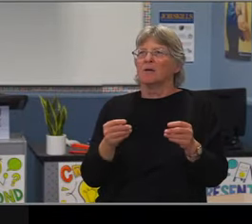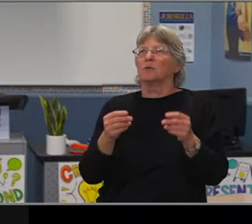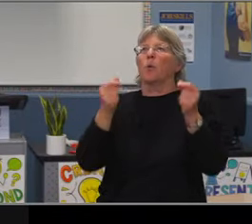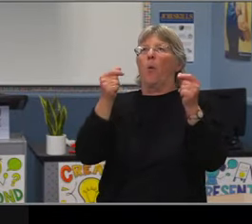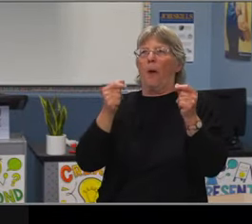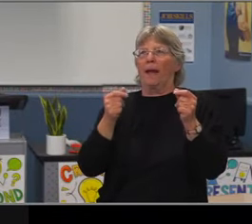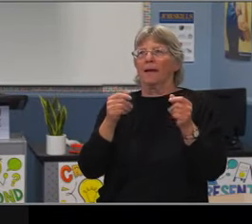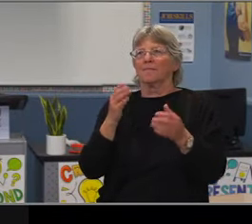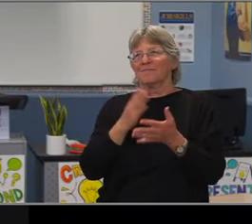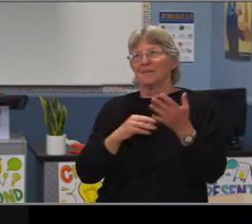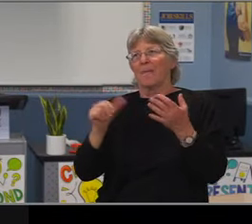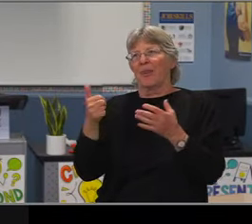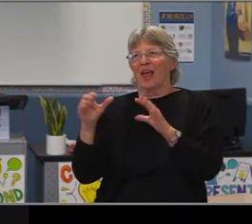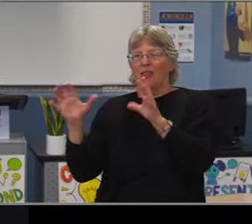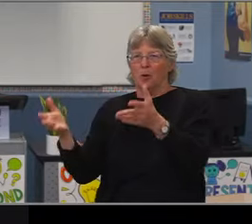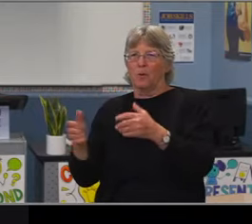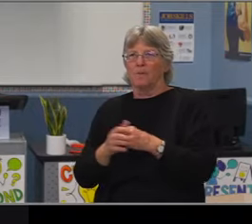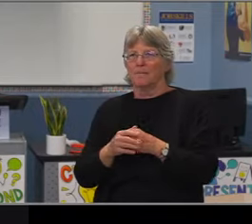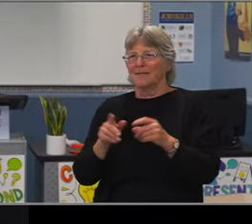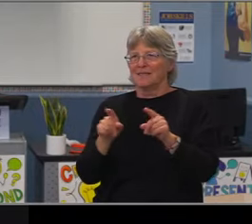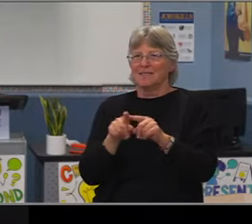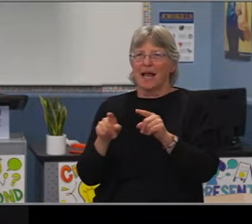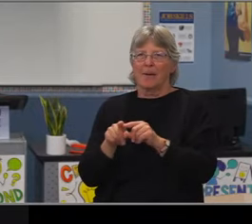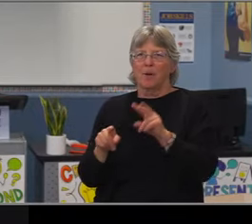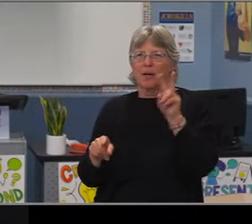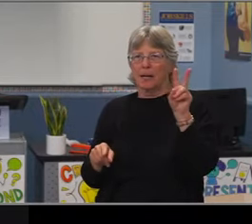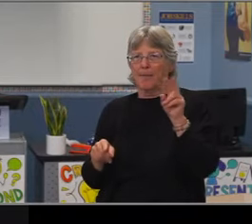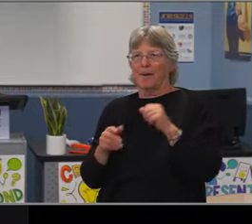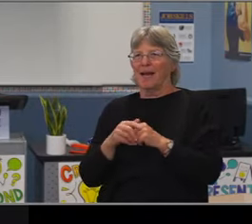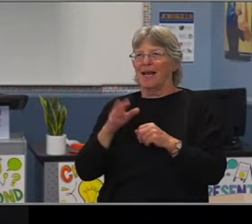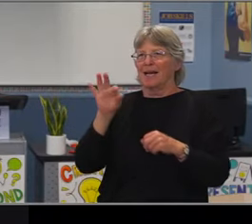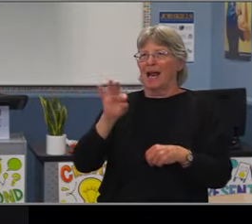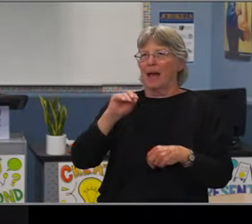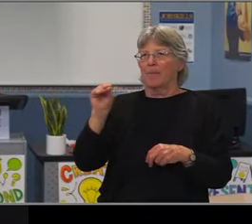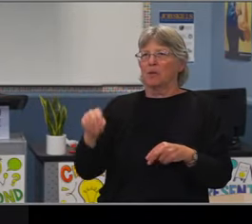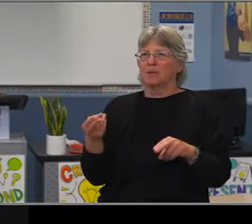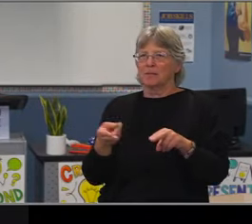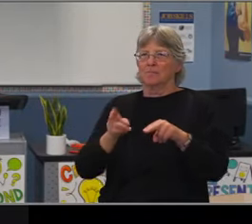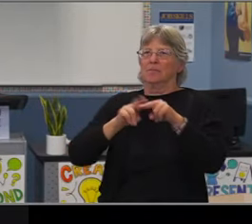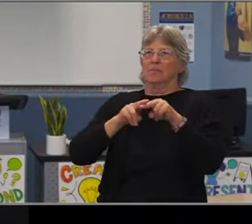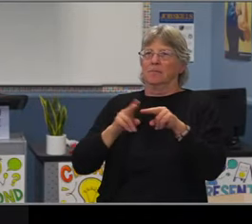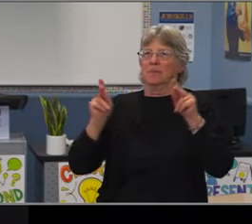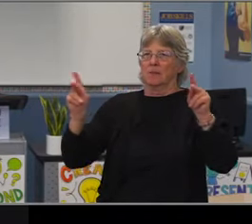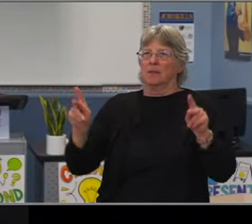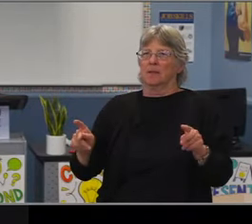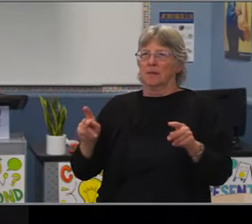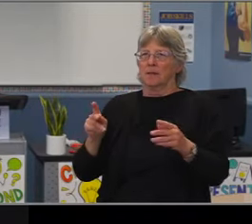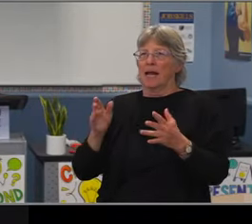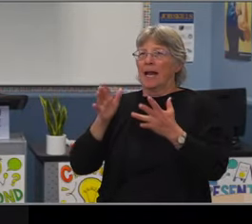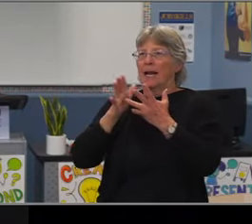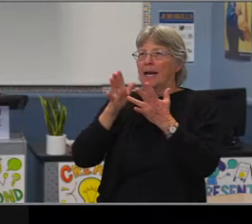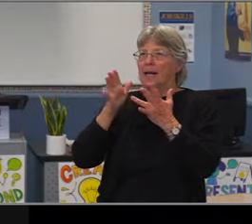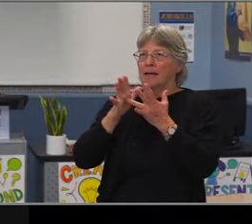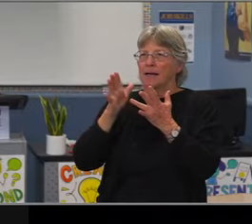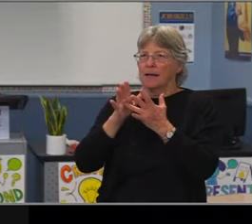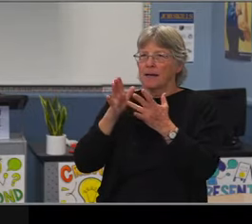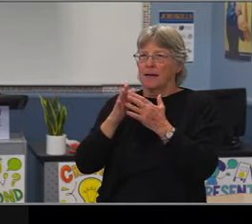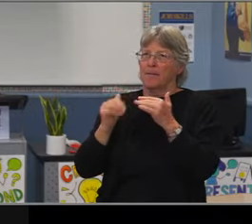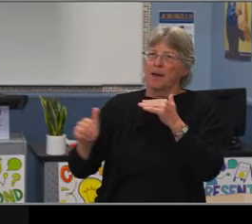in every single one of our levels. So while suspensions hurt everybody, proportionally our LatinX students